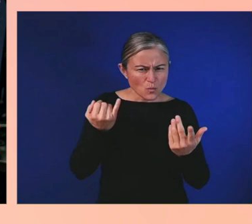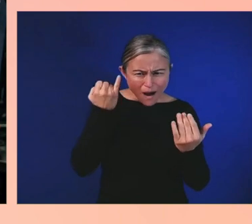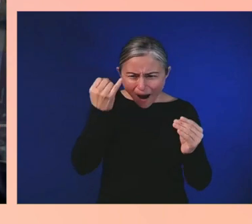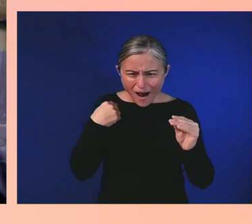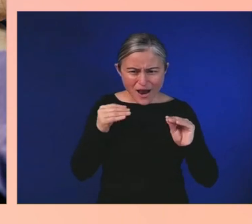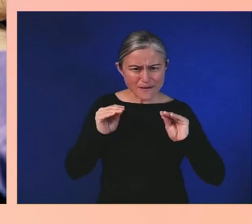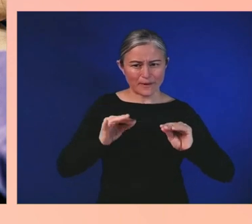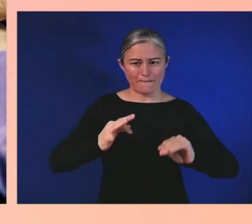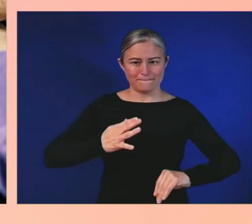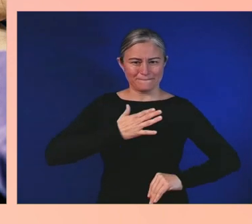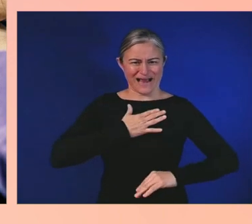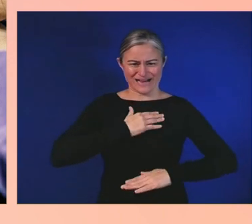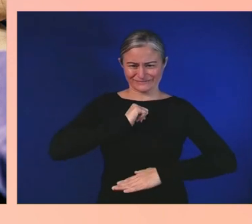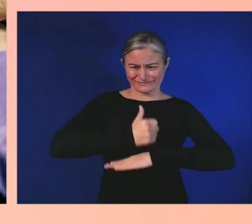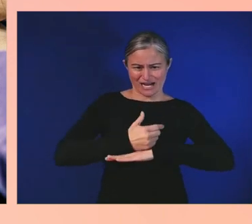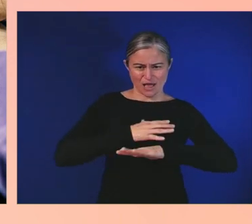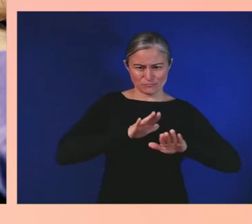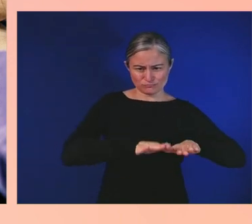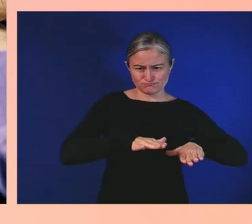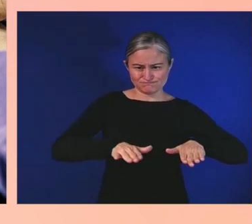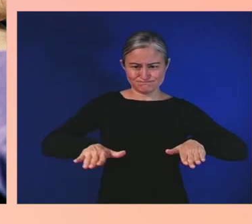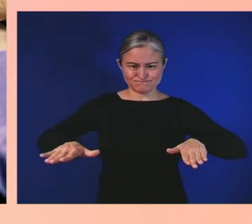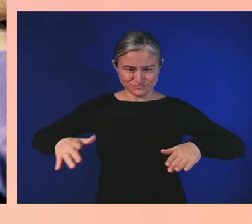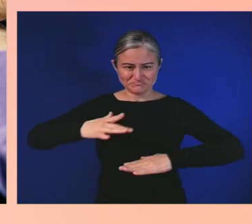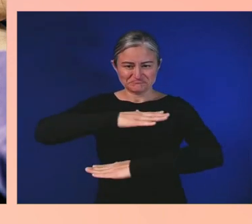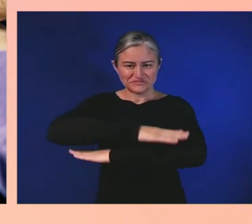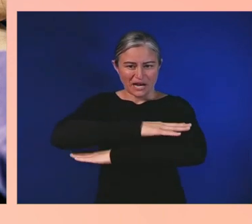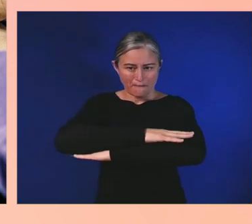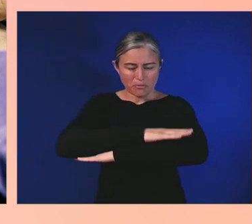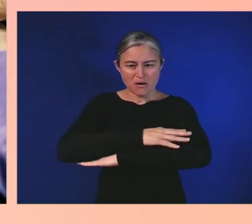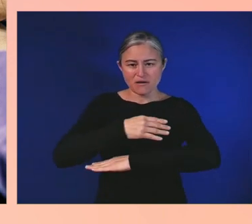and then I Velcro all the buttons onto that lap desk,